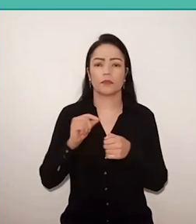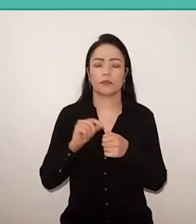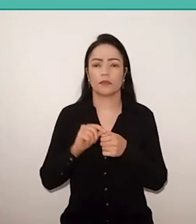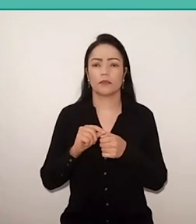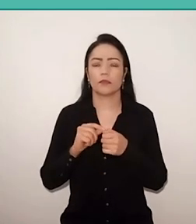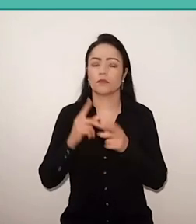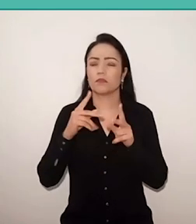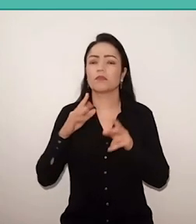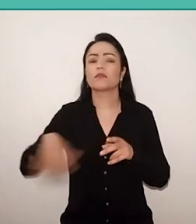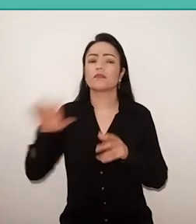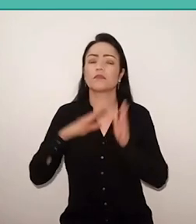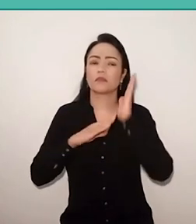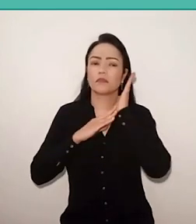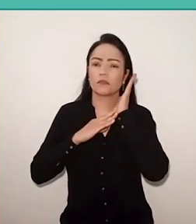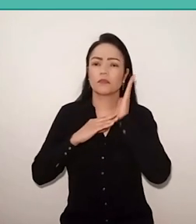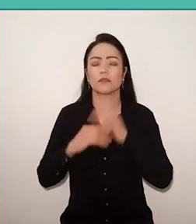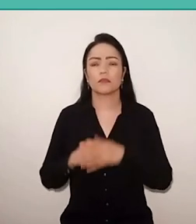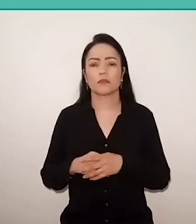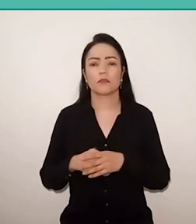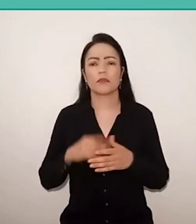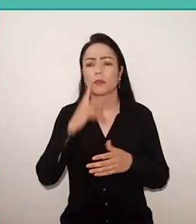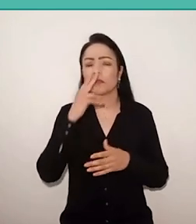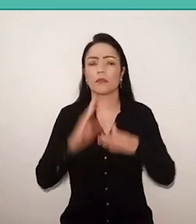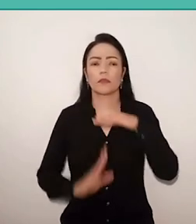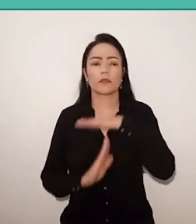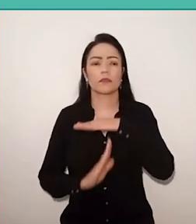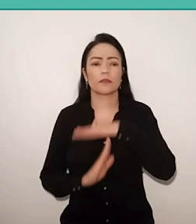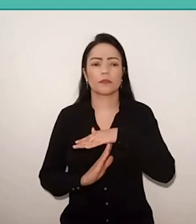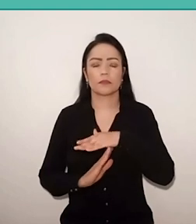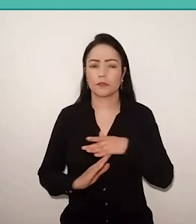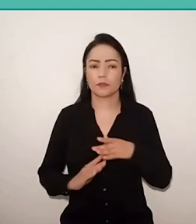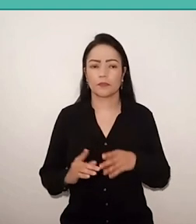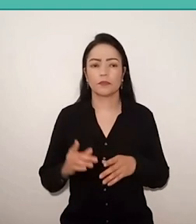limited our capacity of action, of mobilization